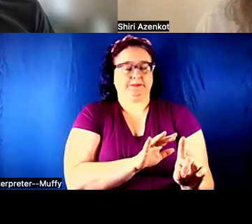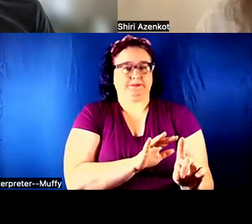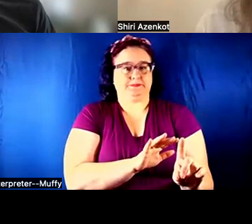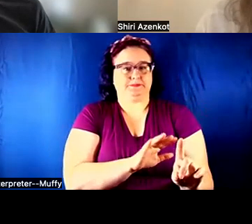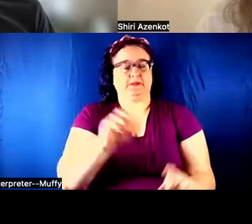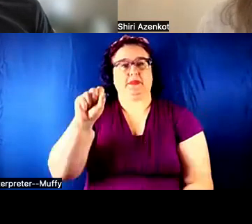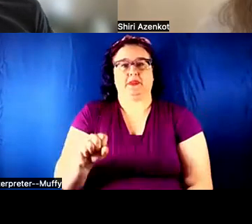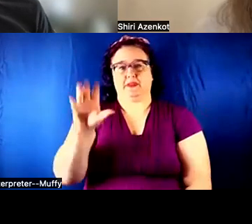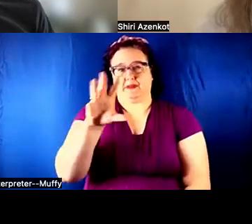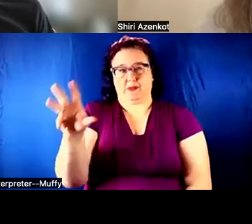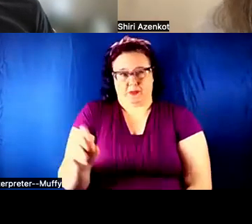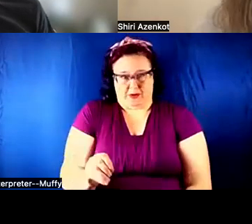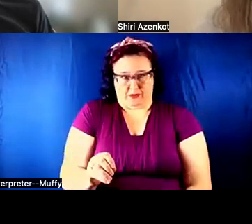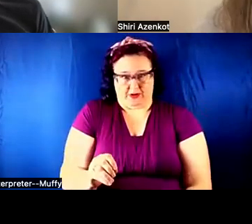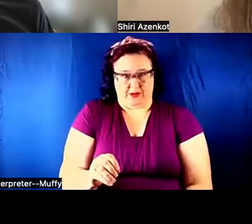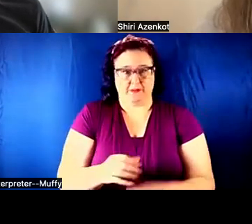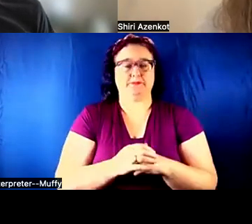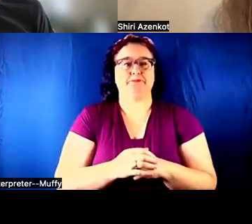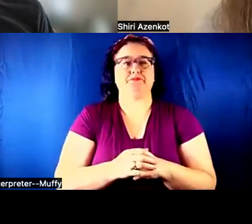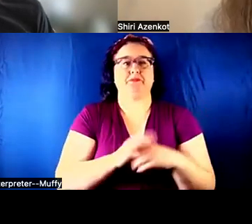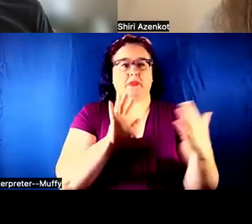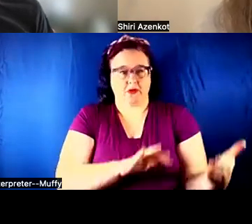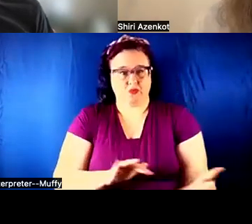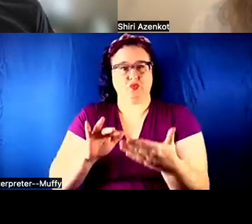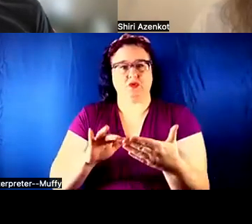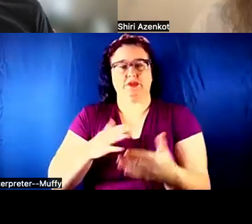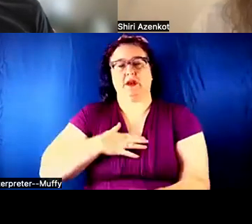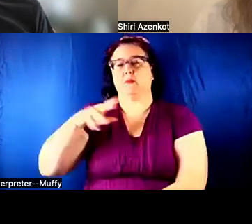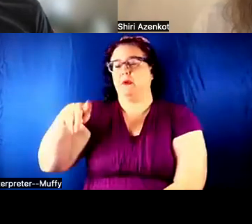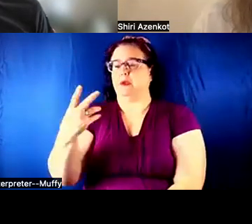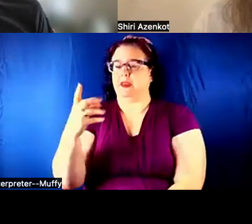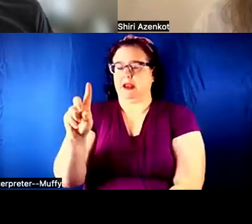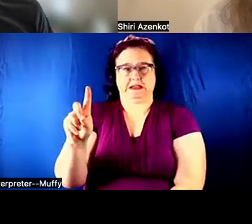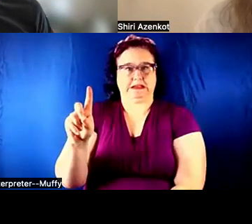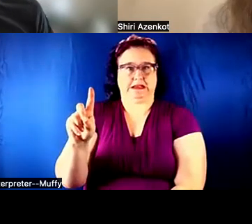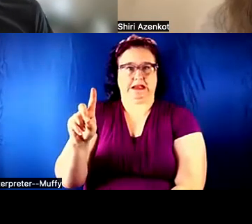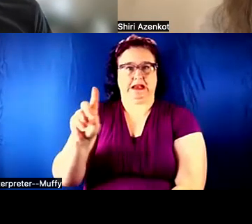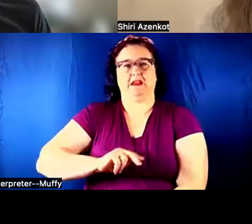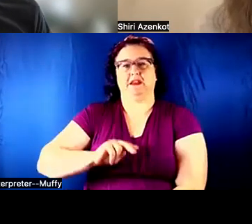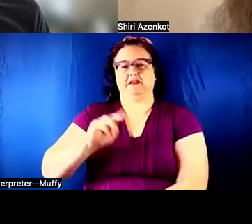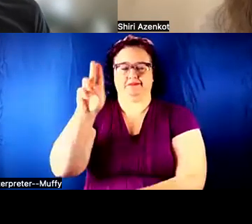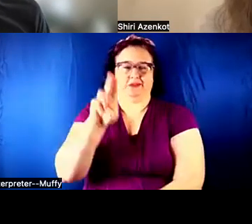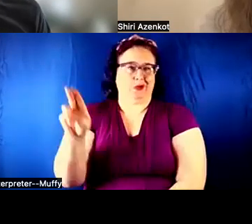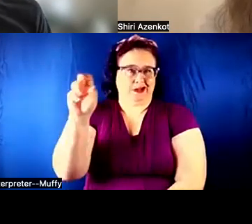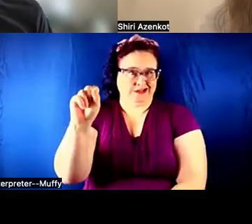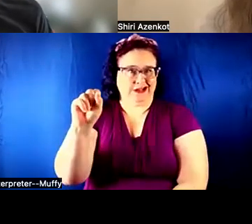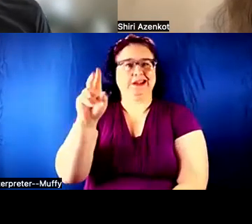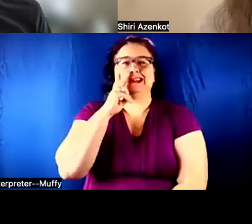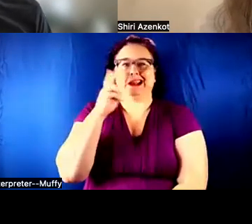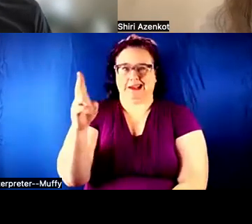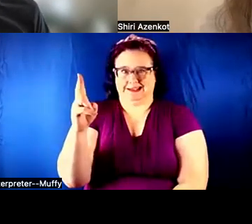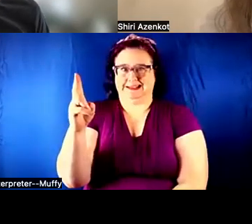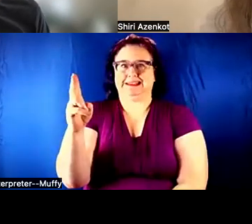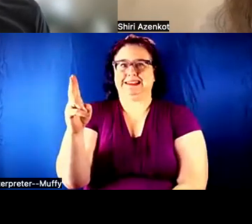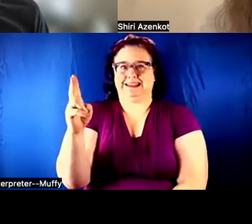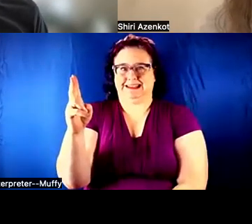CAME FROM SOUTH AMERICA TO STUDY MY PHD IN NORTH AMERICA. I CAN SEE SOME PARALLELS HERE AND THERE.